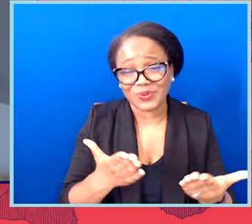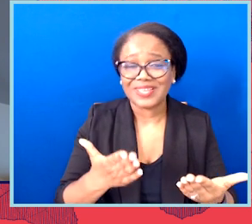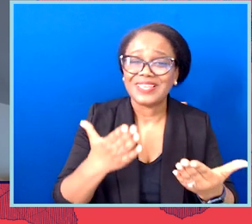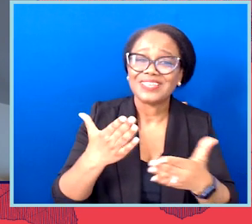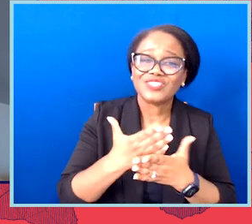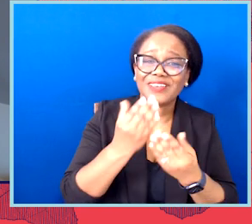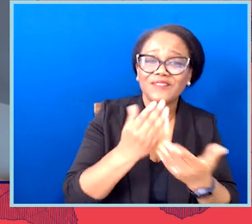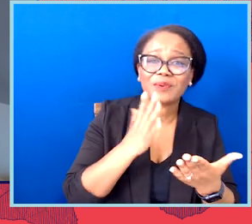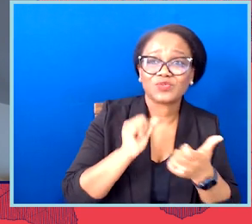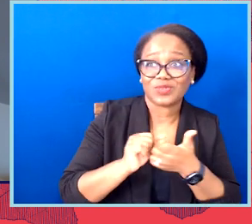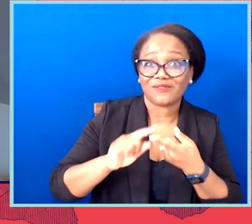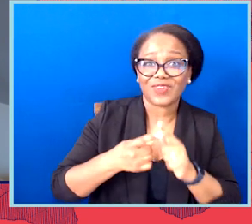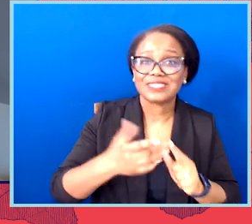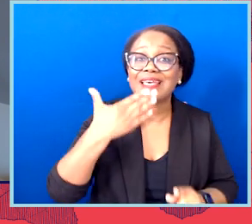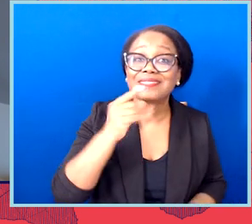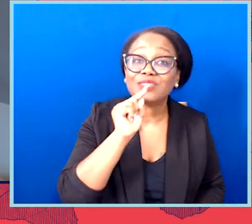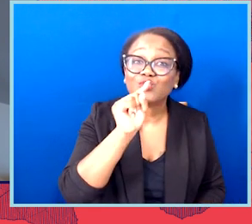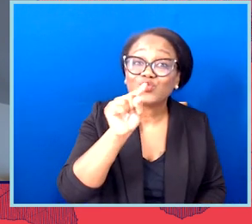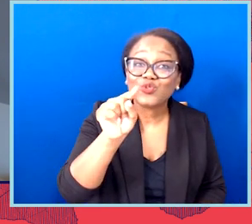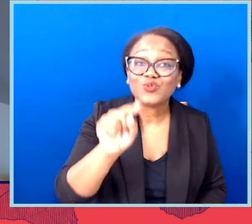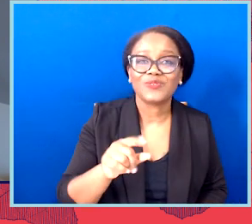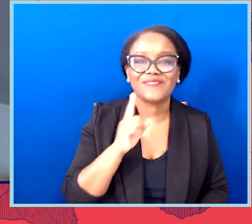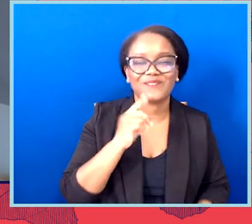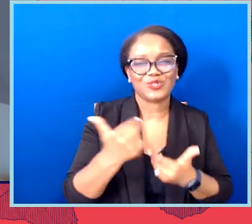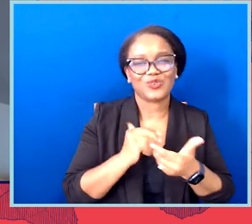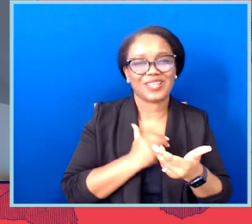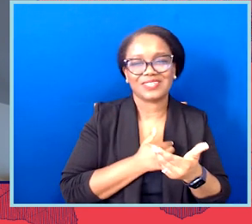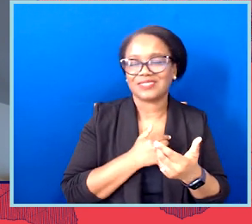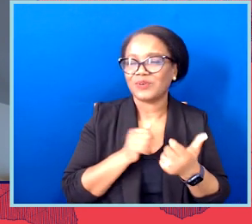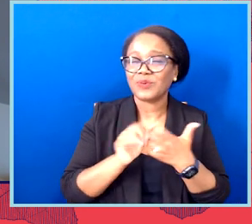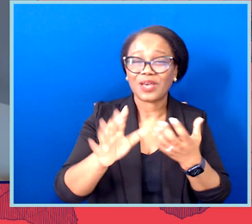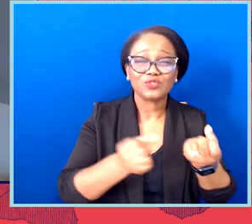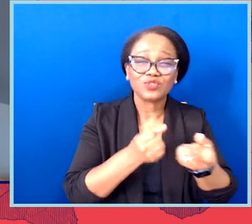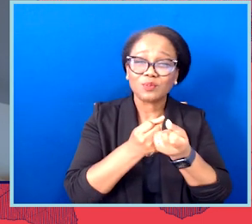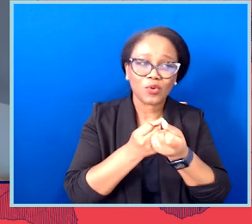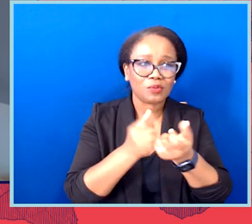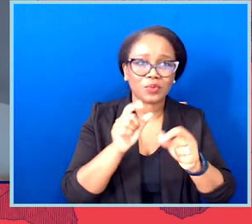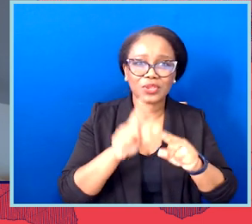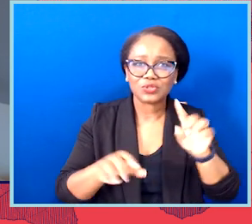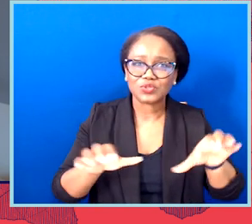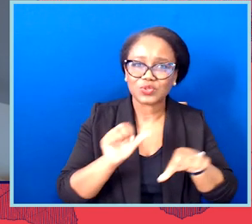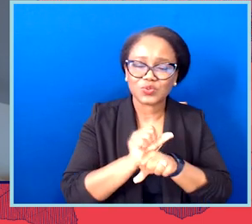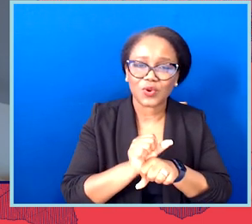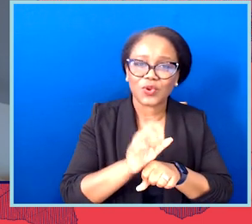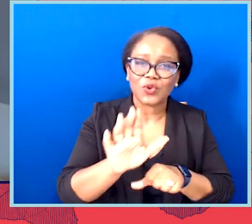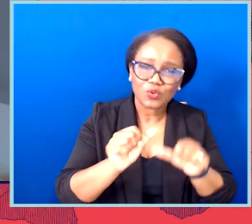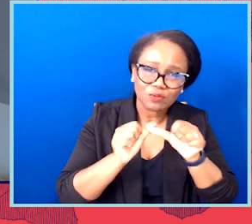We could not do this work without you. Your continued support, engagement and activism fueled the movement for change.